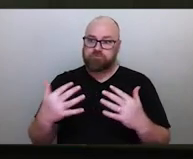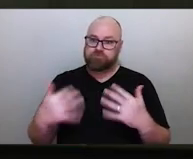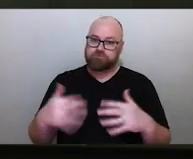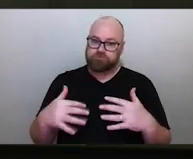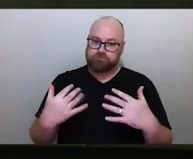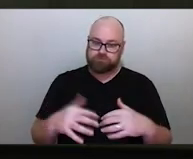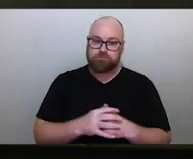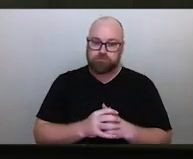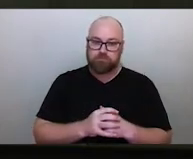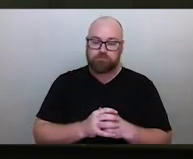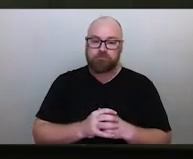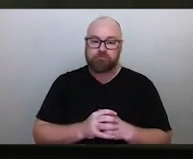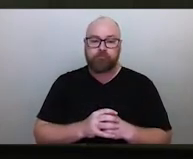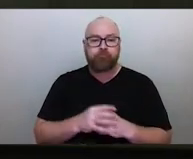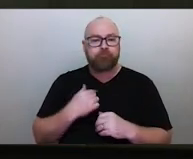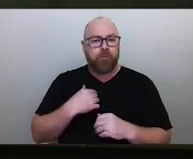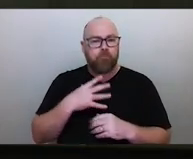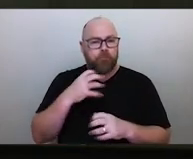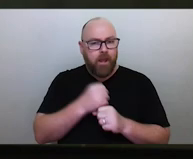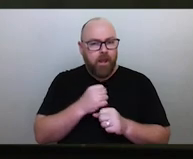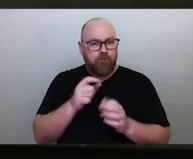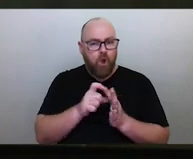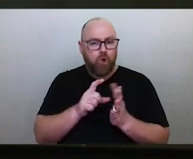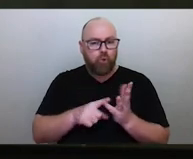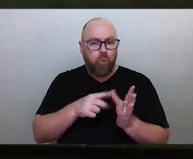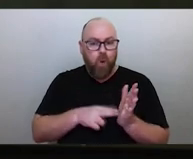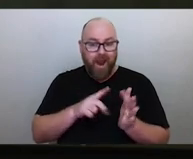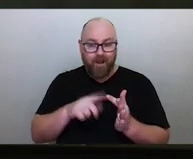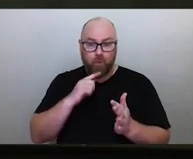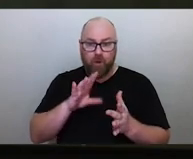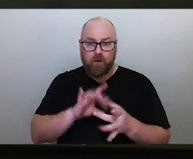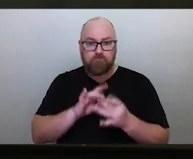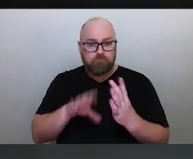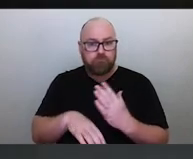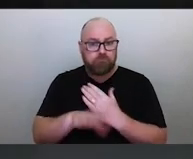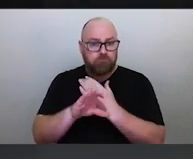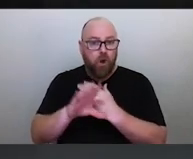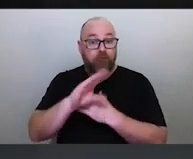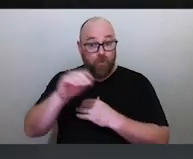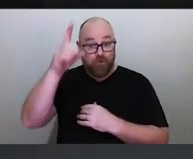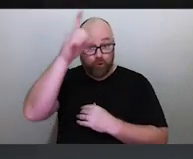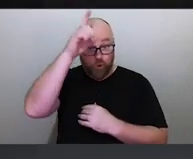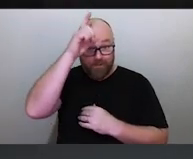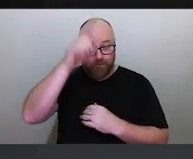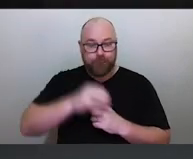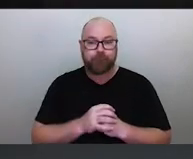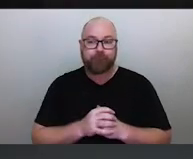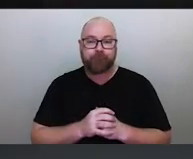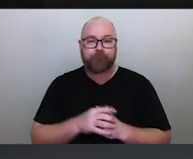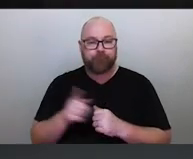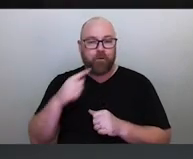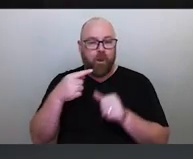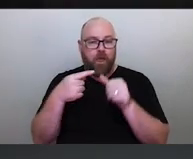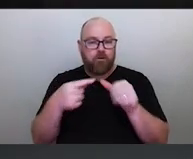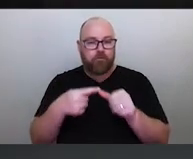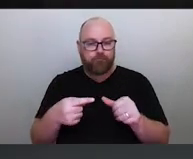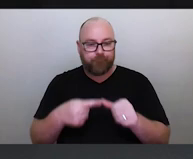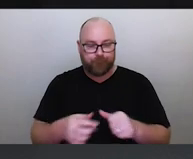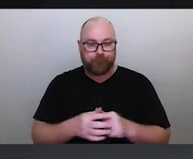So I believe Duane is going to be joining us tonight from Germany to answer your questions. But I'd also like to introduce to you